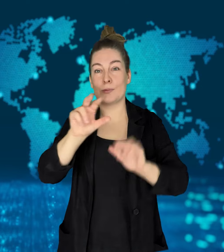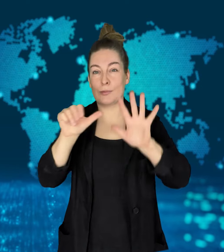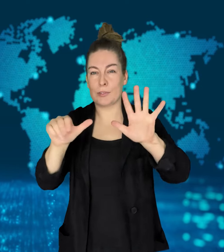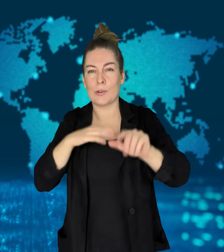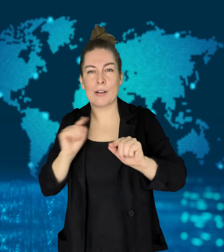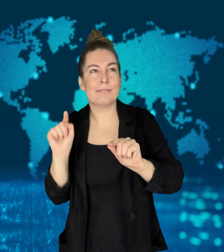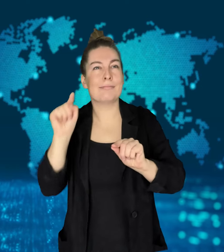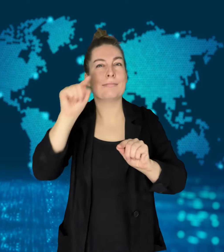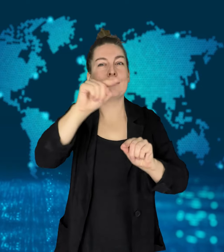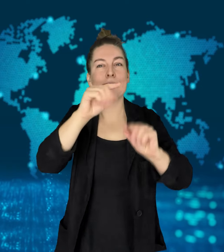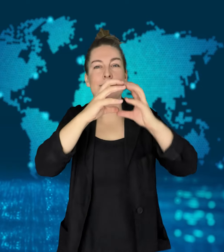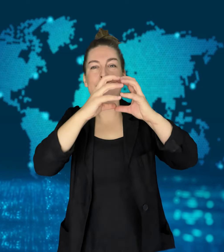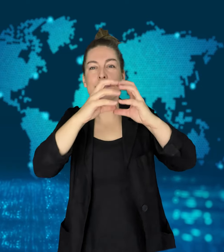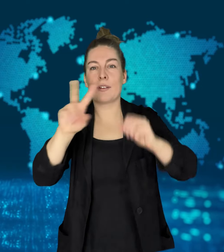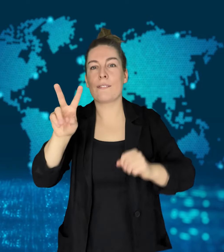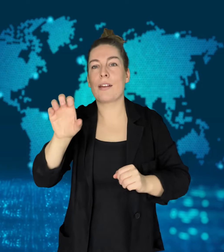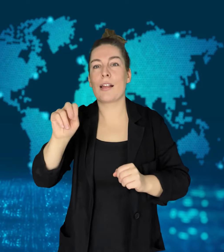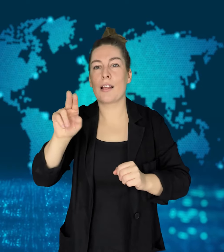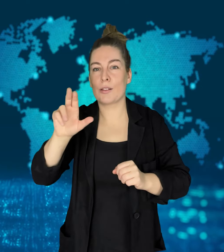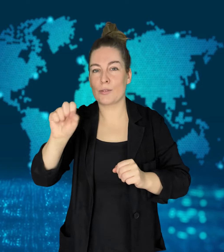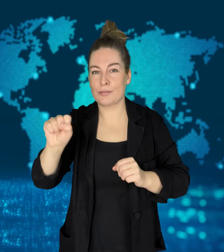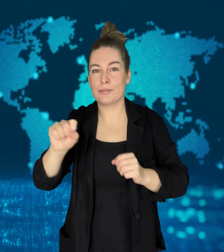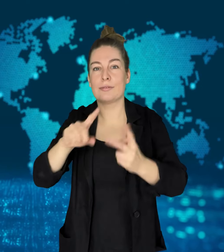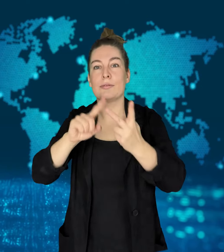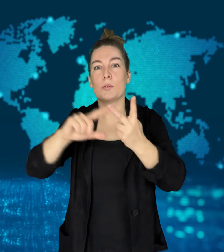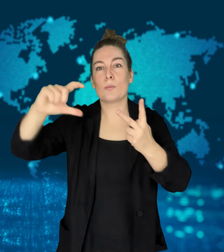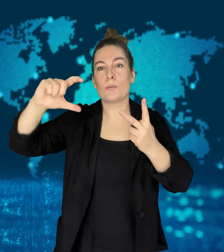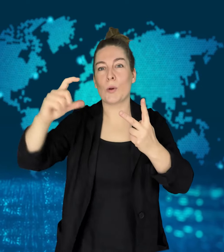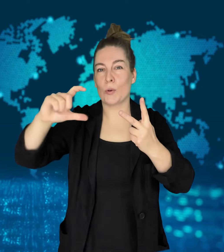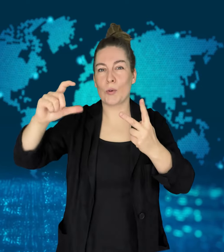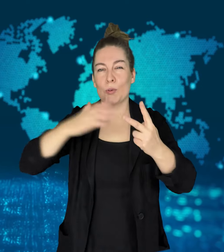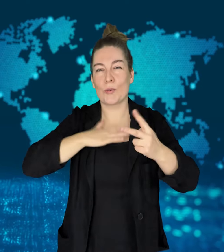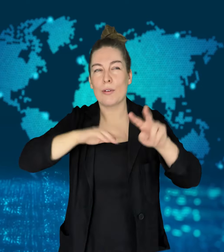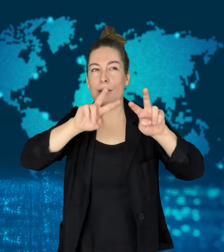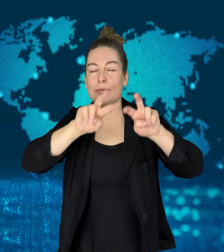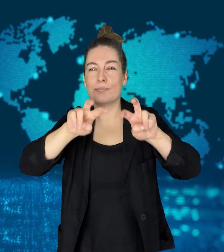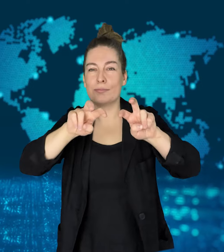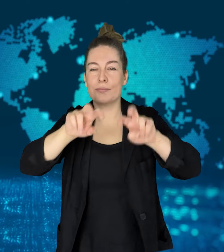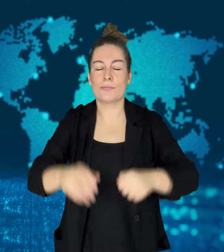There are plans to send a probe to the moon and Venus by the year 2026.